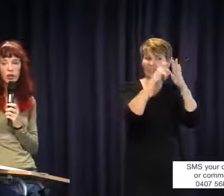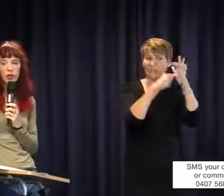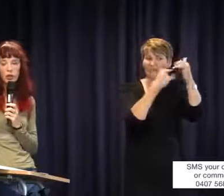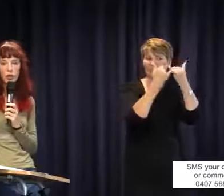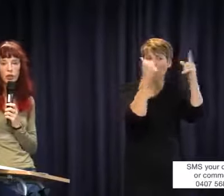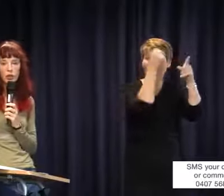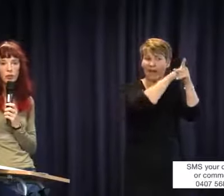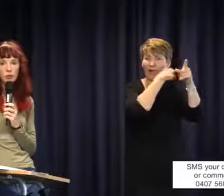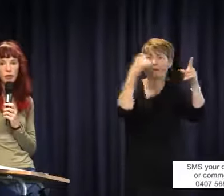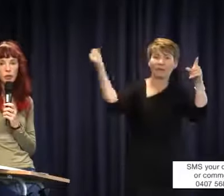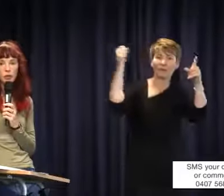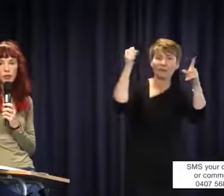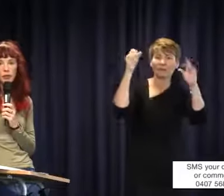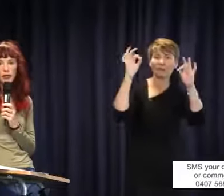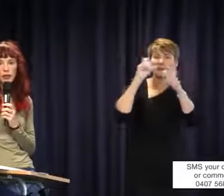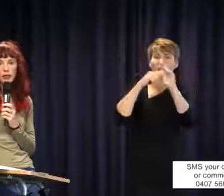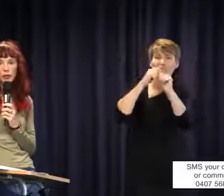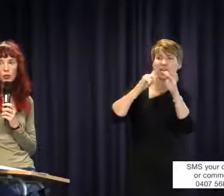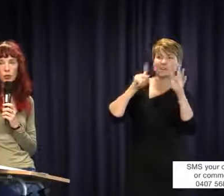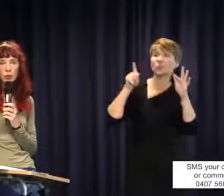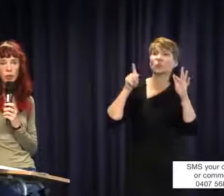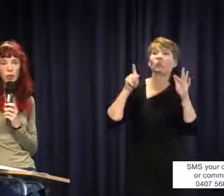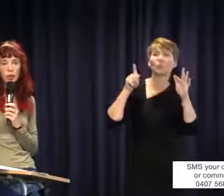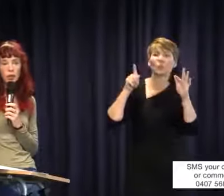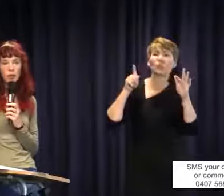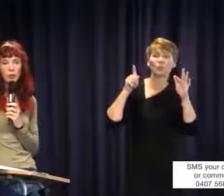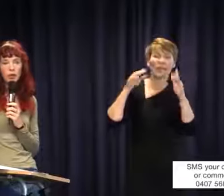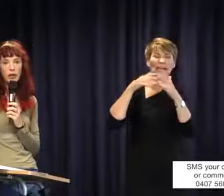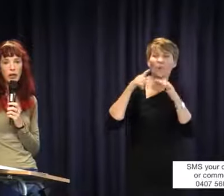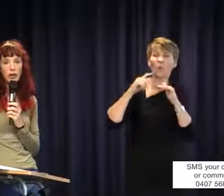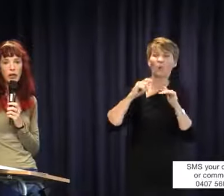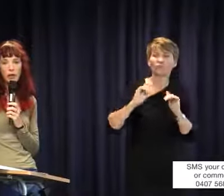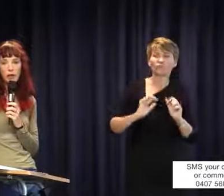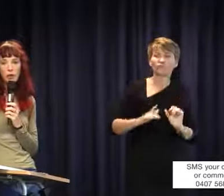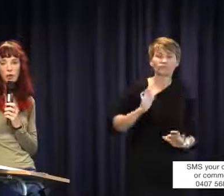get a judge who is pretty left wing they normally drop it. By doing this, they've managed to